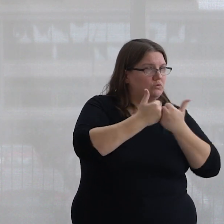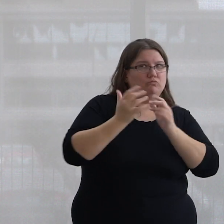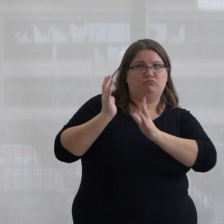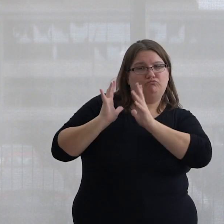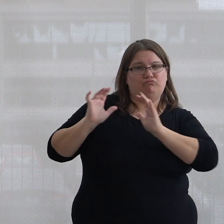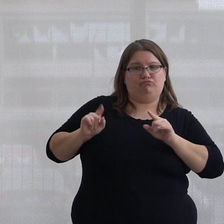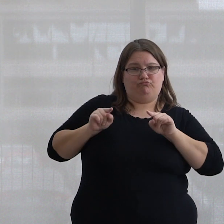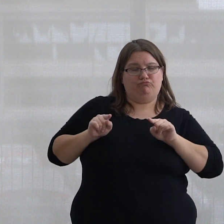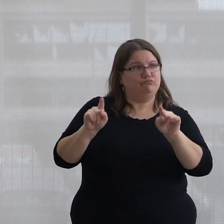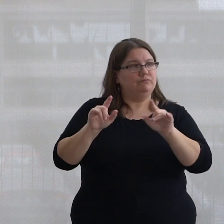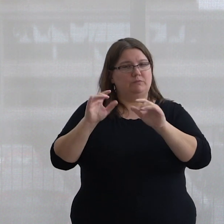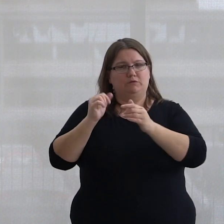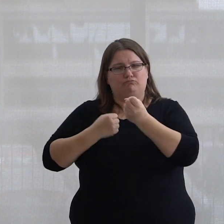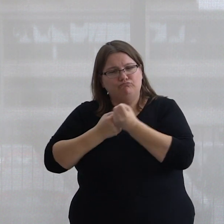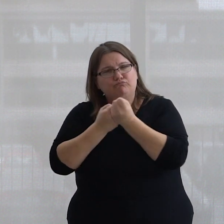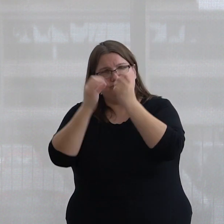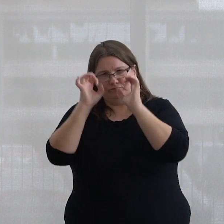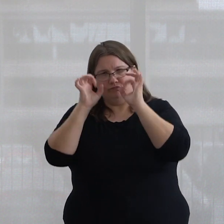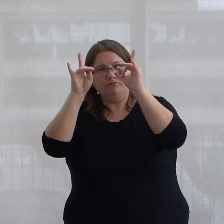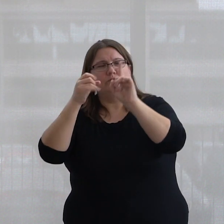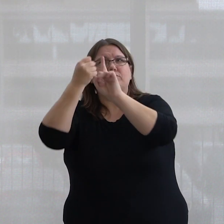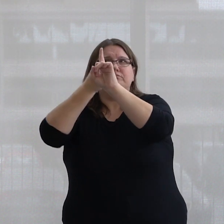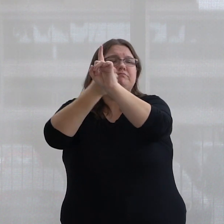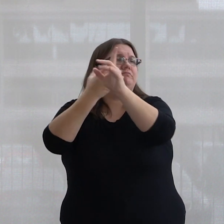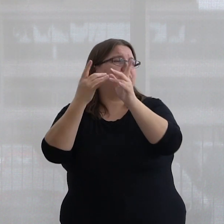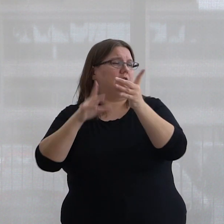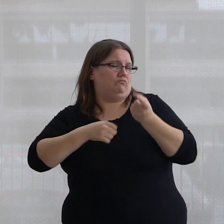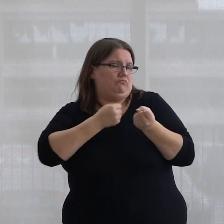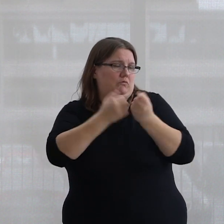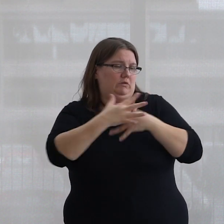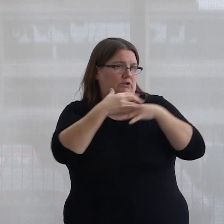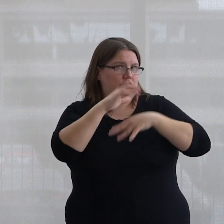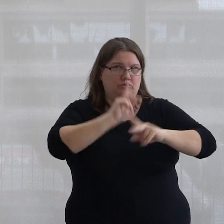worked to educate, support, and stand in solidarity with Indigenous peoples.